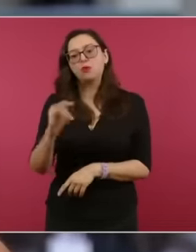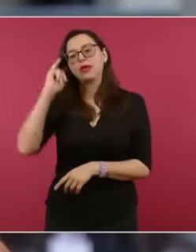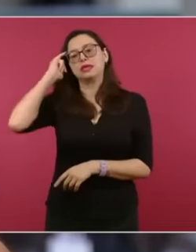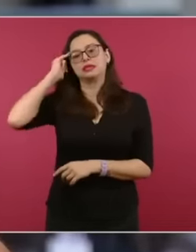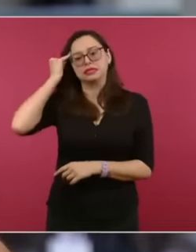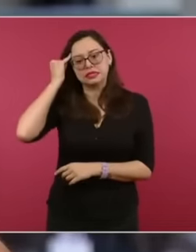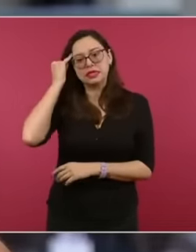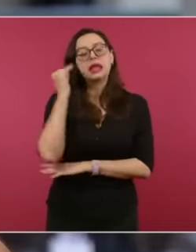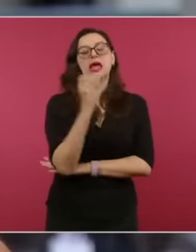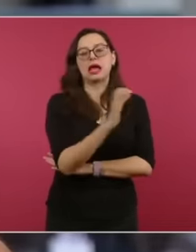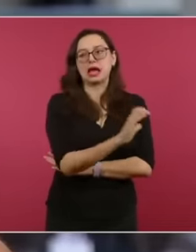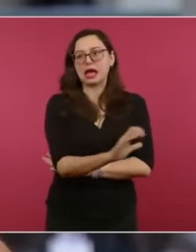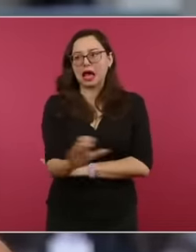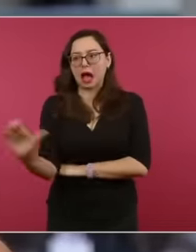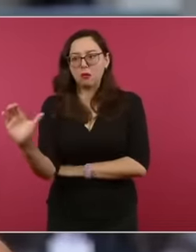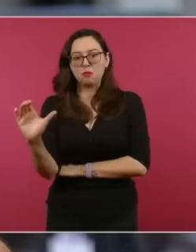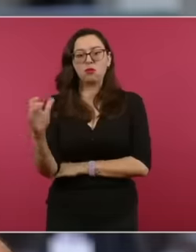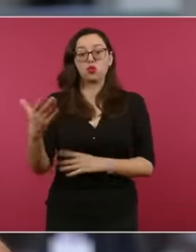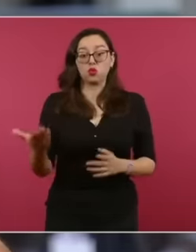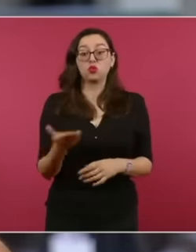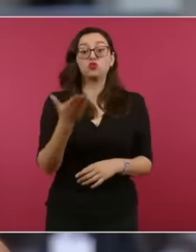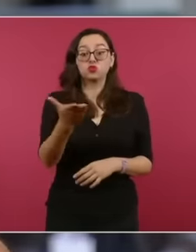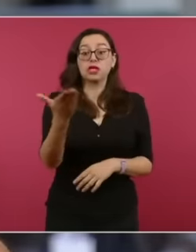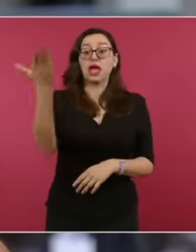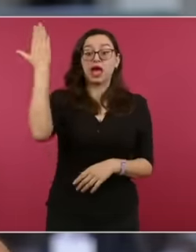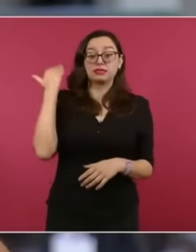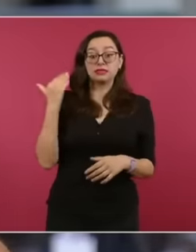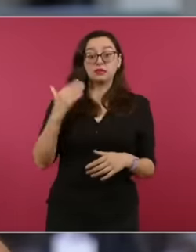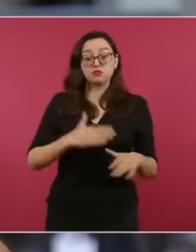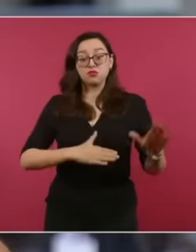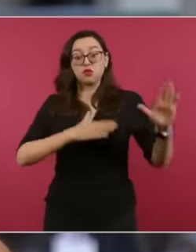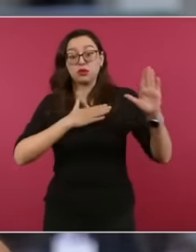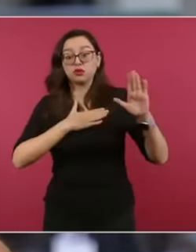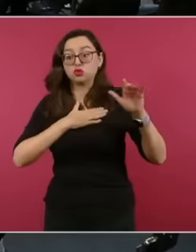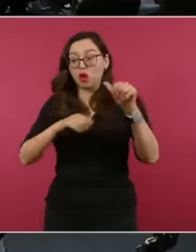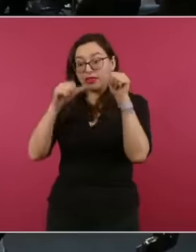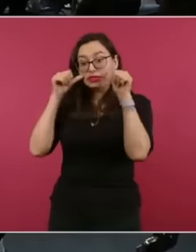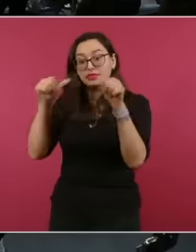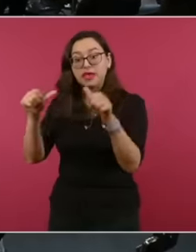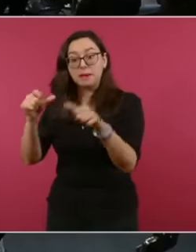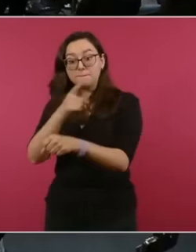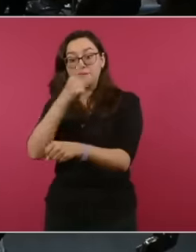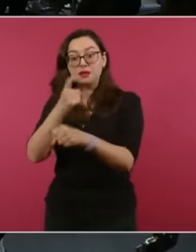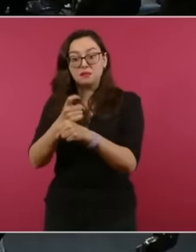most vulnerable to whom you promised priority that I do not work for them in this